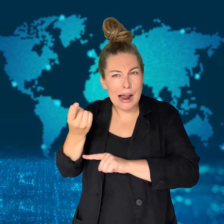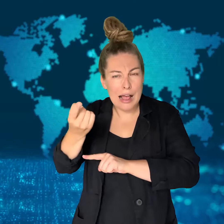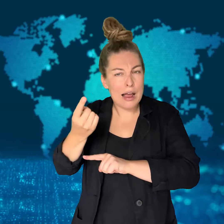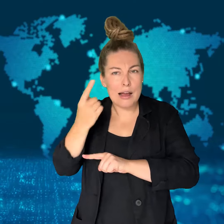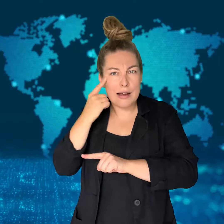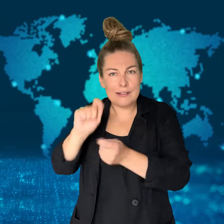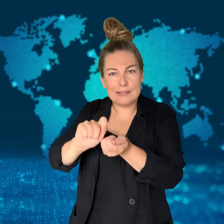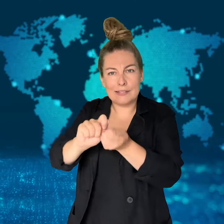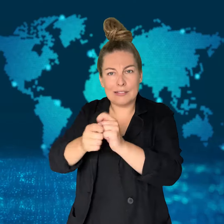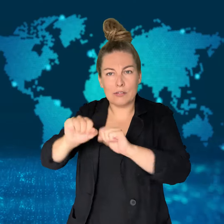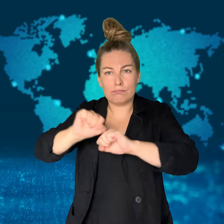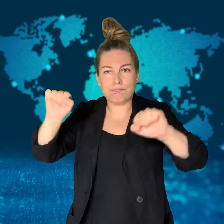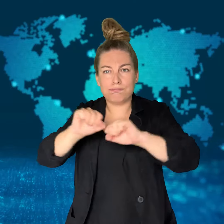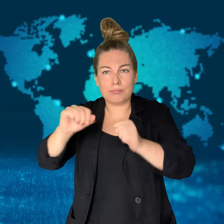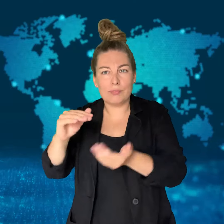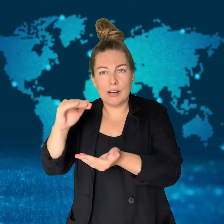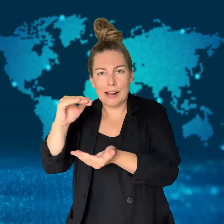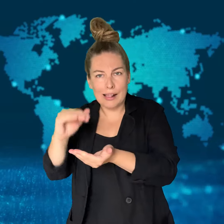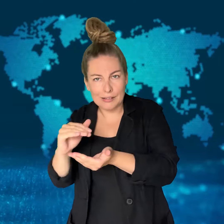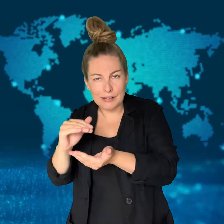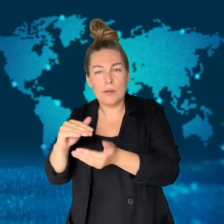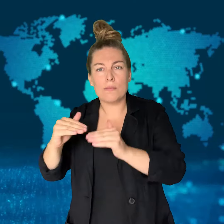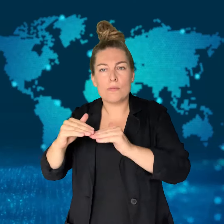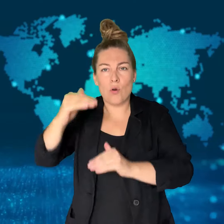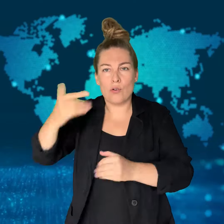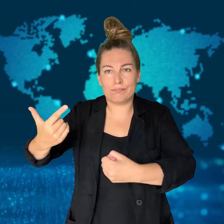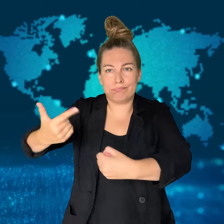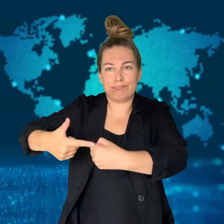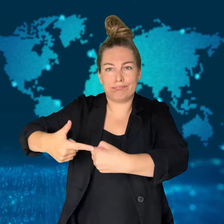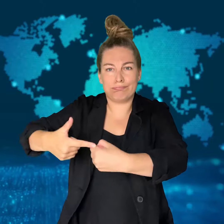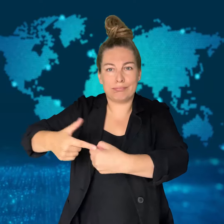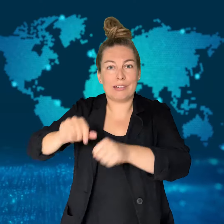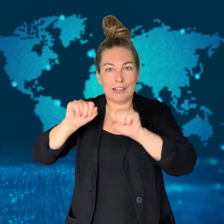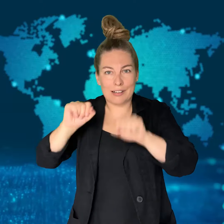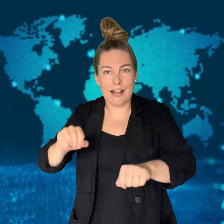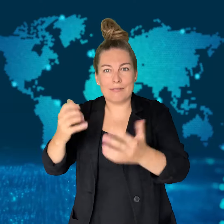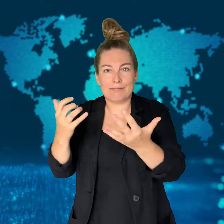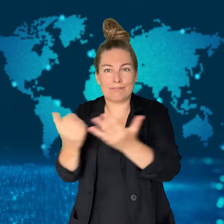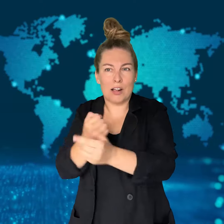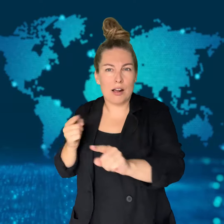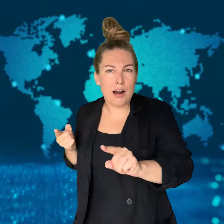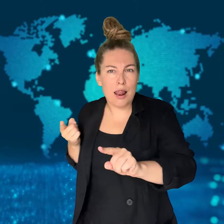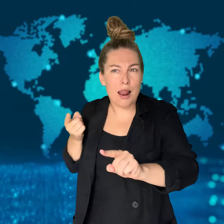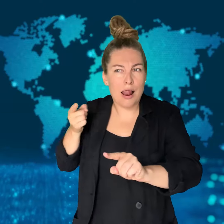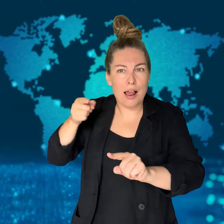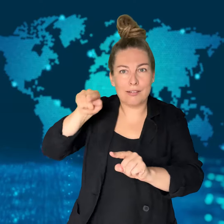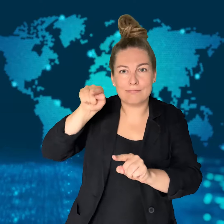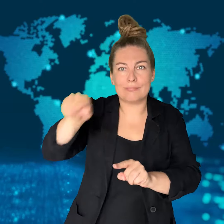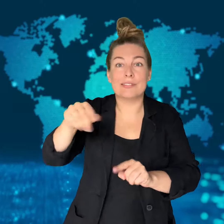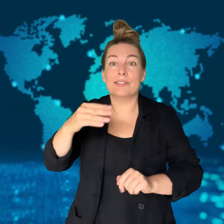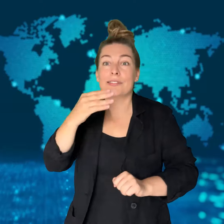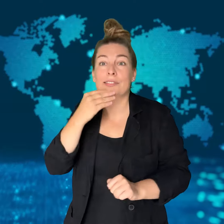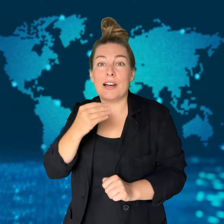and make its long journey to Israel.